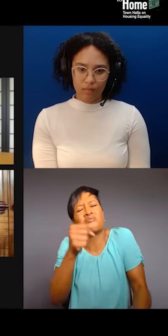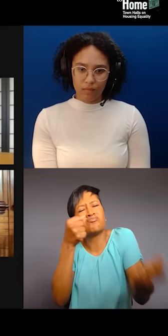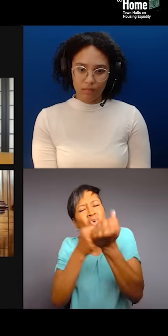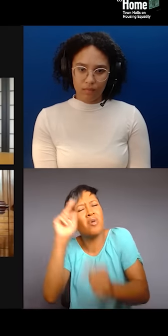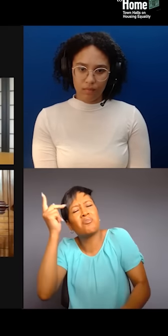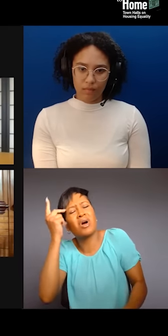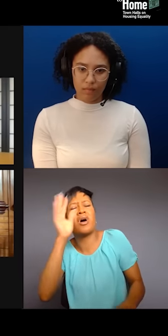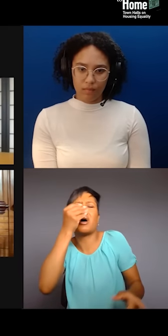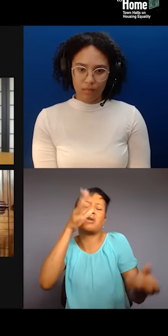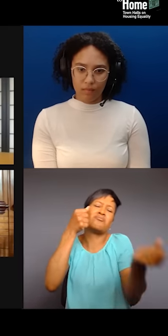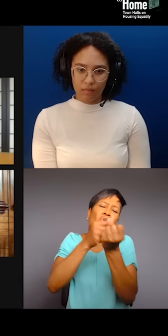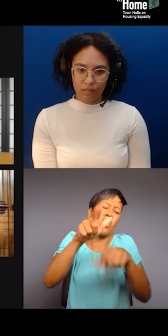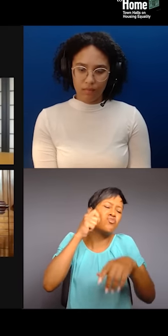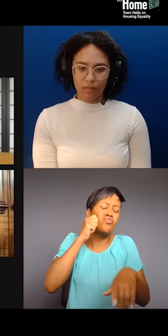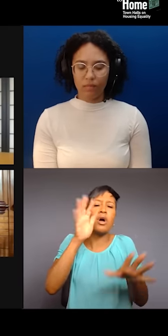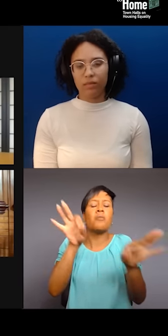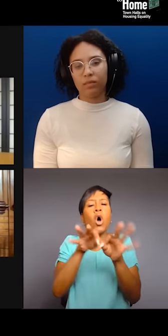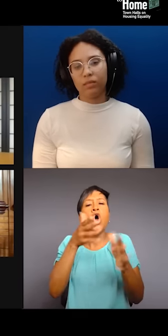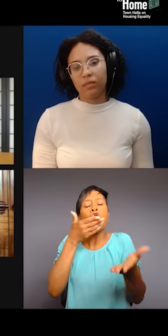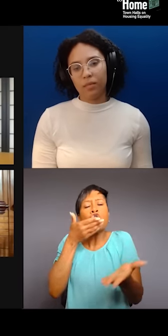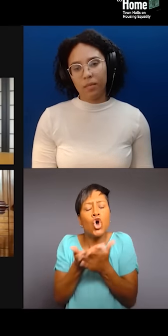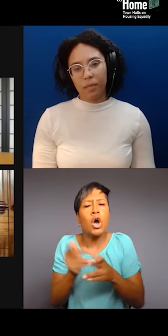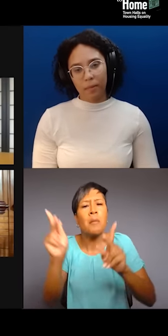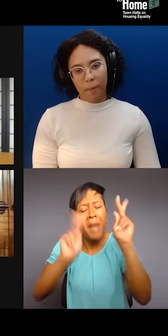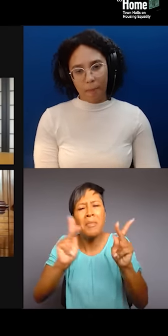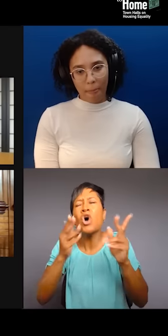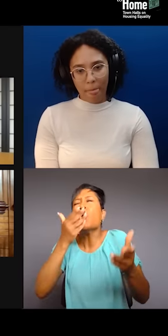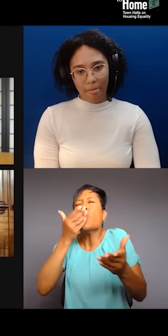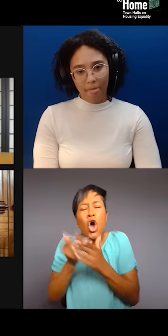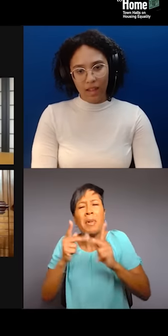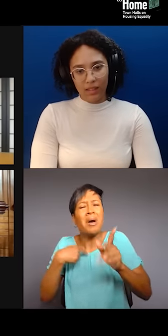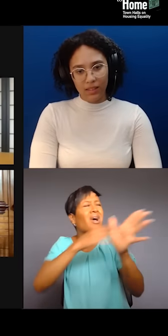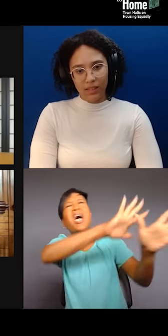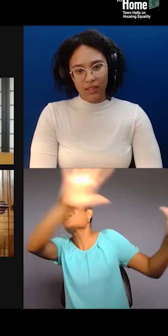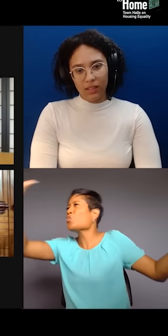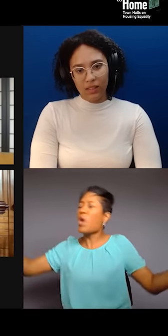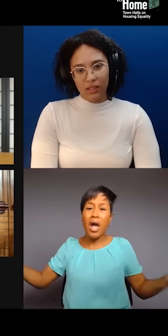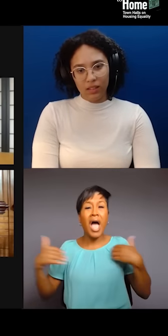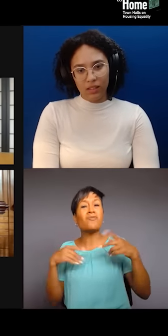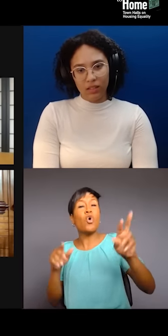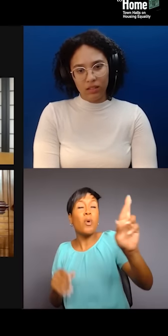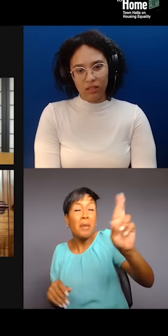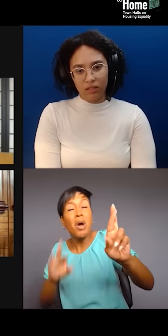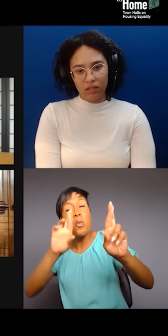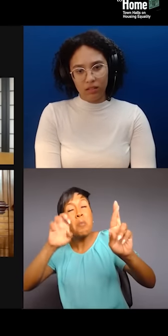There are good people everywhere. I have republicans, Republicans helping gay children in Washington, DC. All right? So, don't tell me